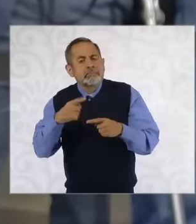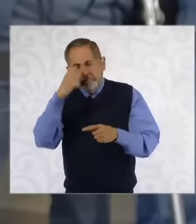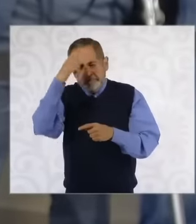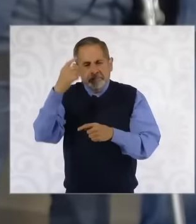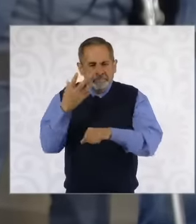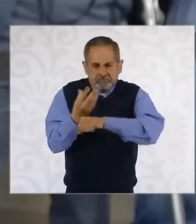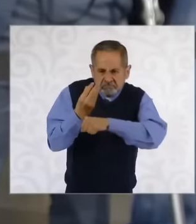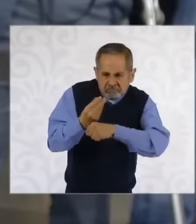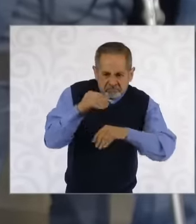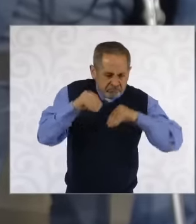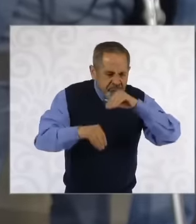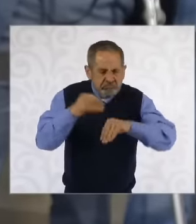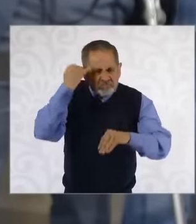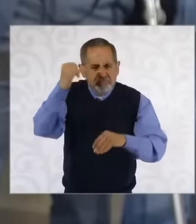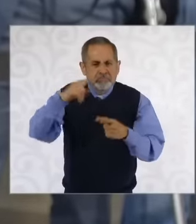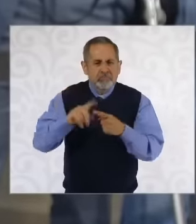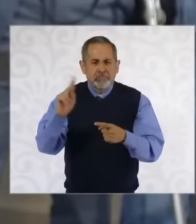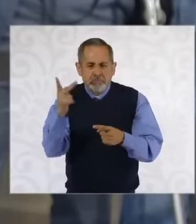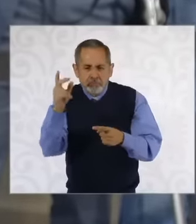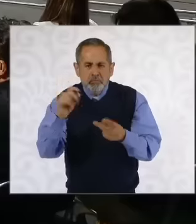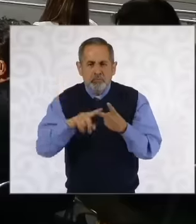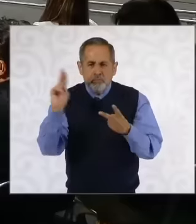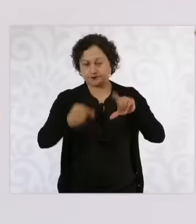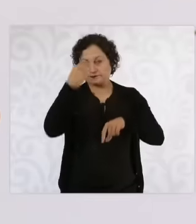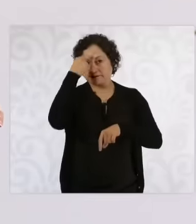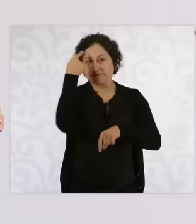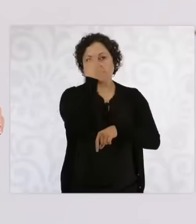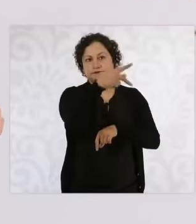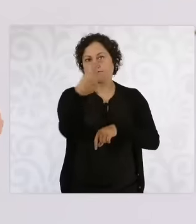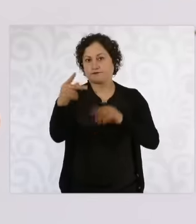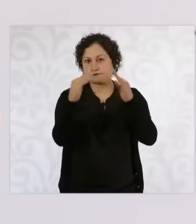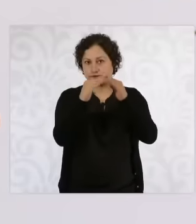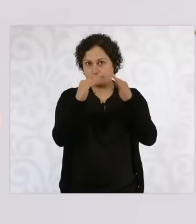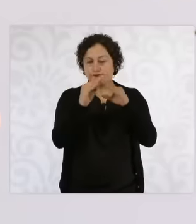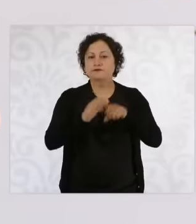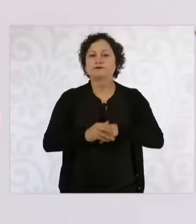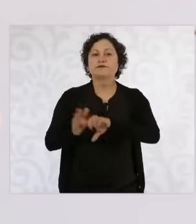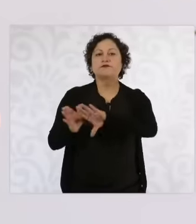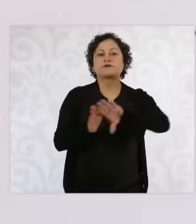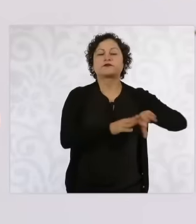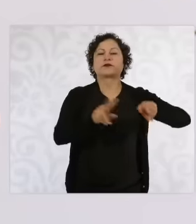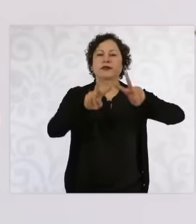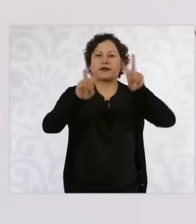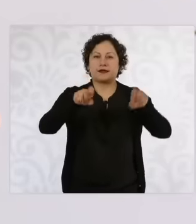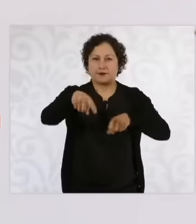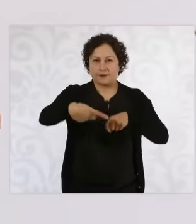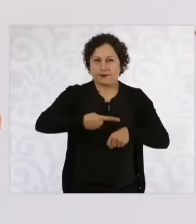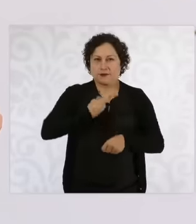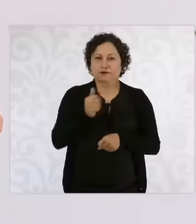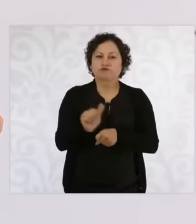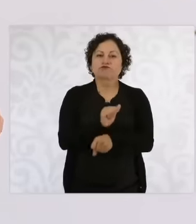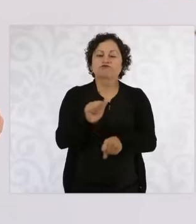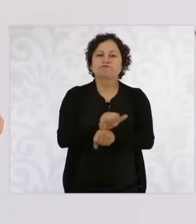UNAM how would you do it doctor Thank you very much about the electric vehicle just yesterday we had a meeting with